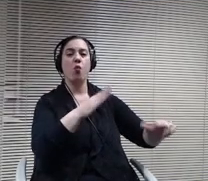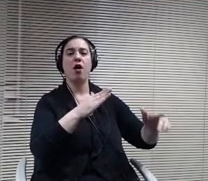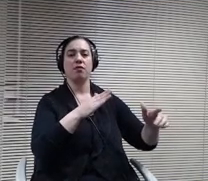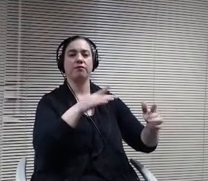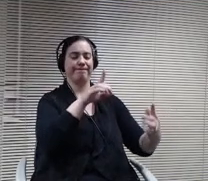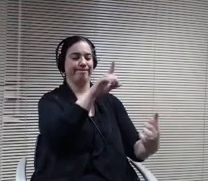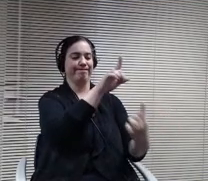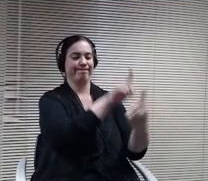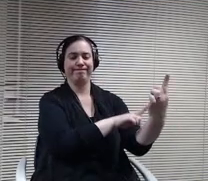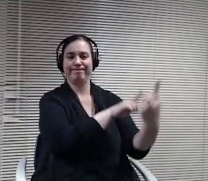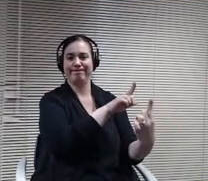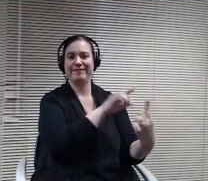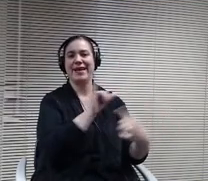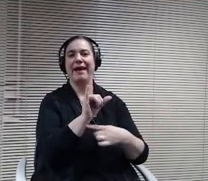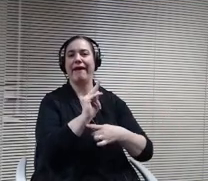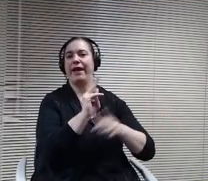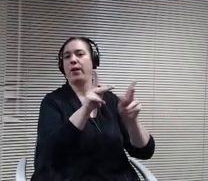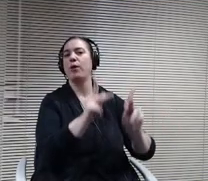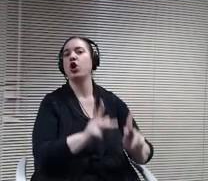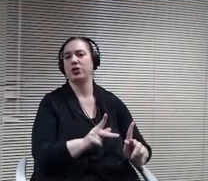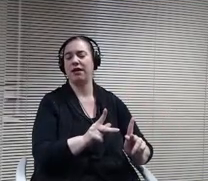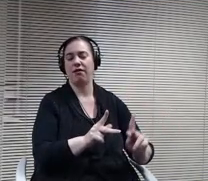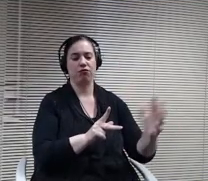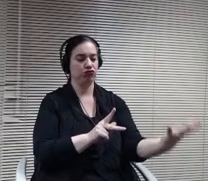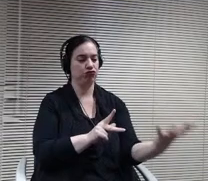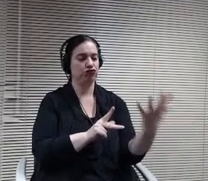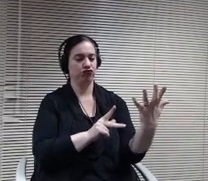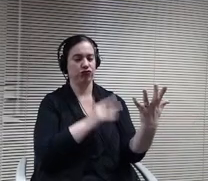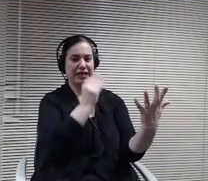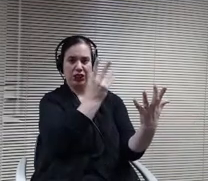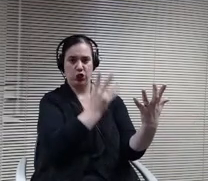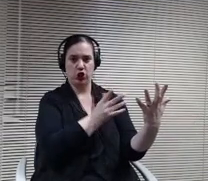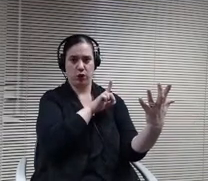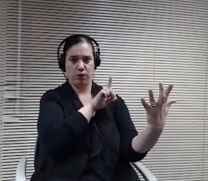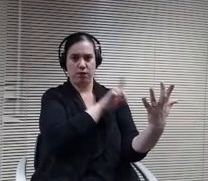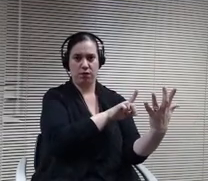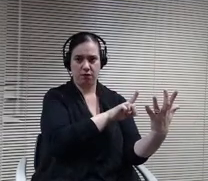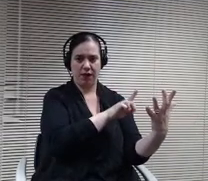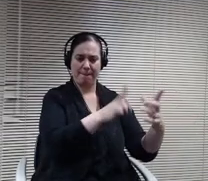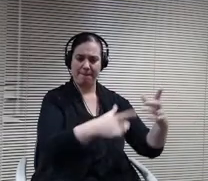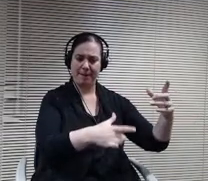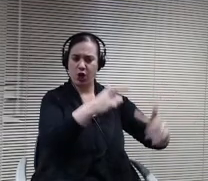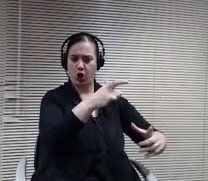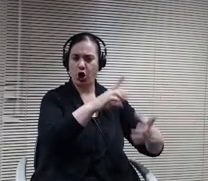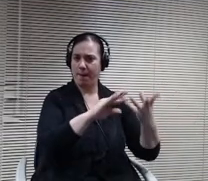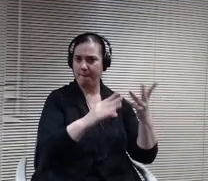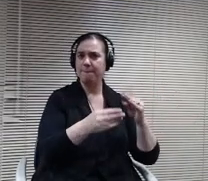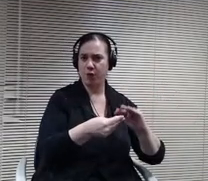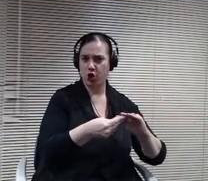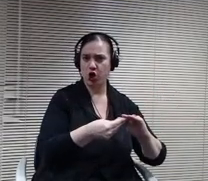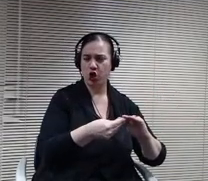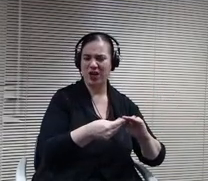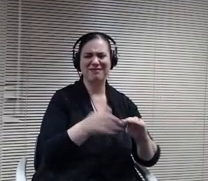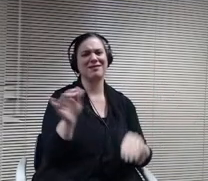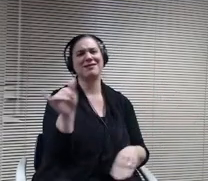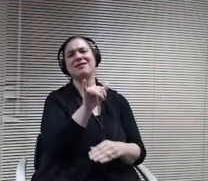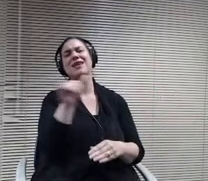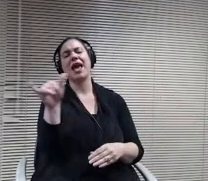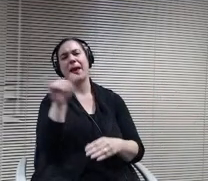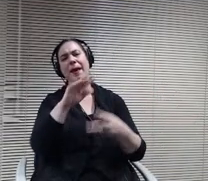have larger numbers in our classroom. Basically, the numbers that we would have had had we not had had.